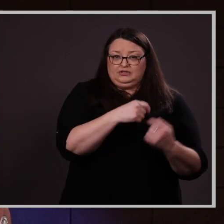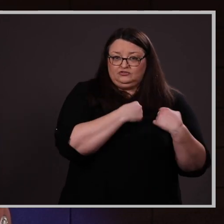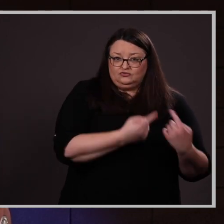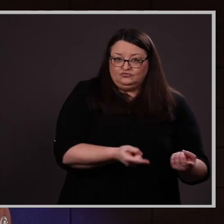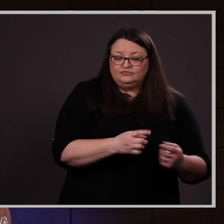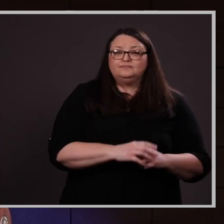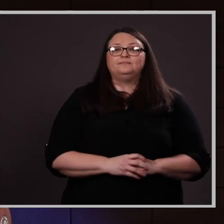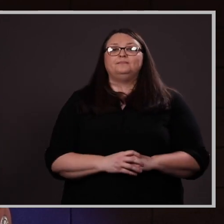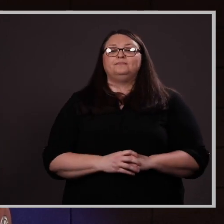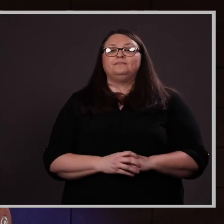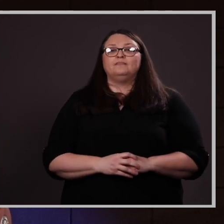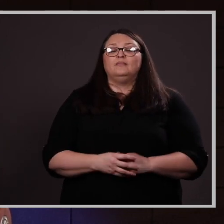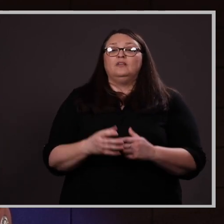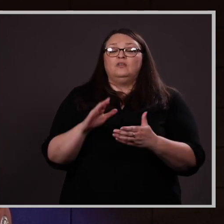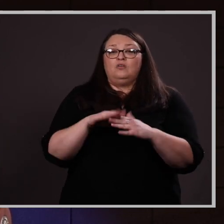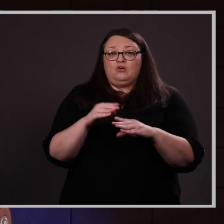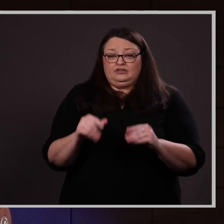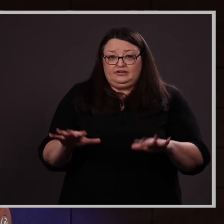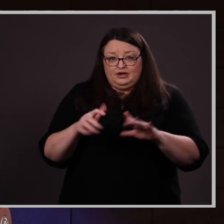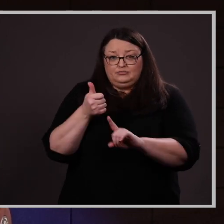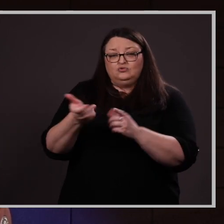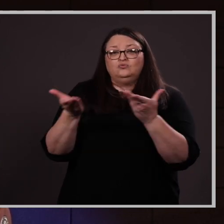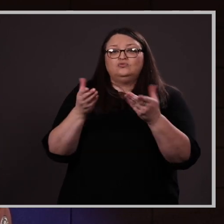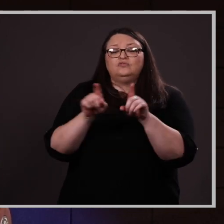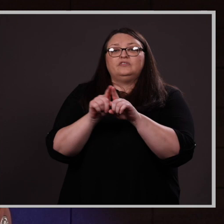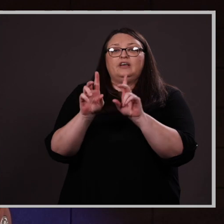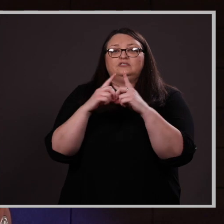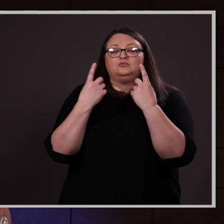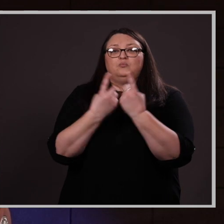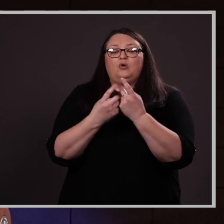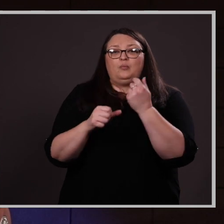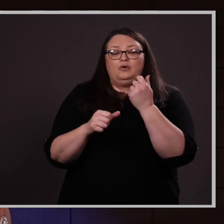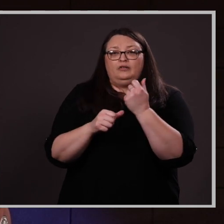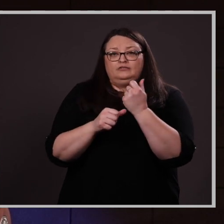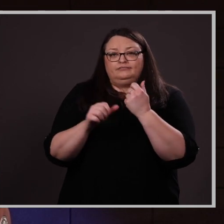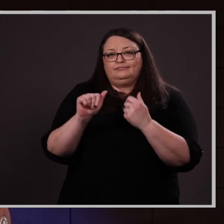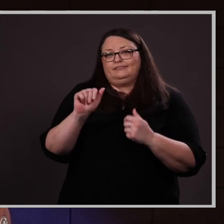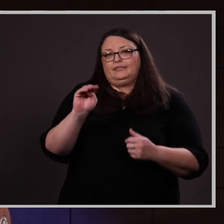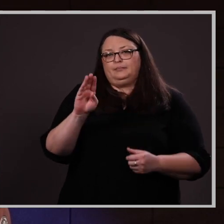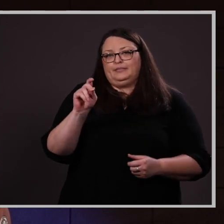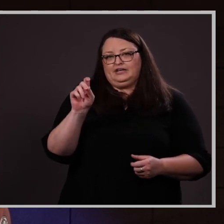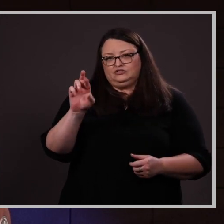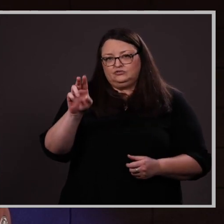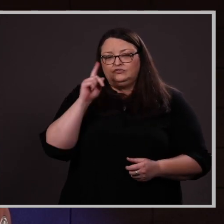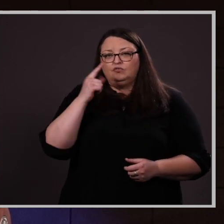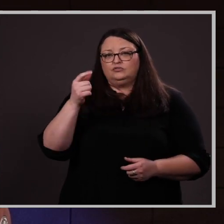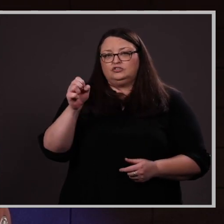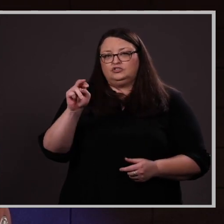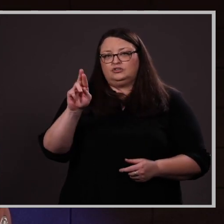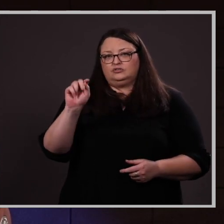semesters. On campus, she serves as a departmental ambassador for the Gerontology Department,